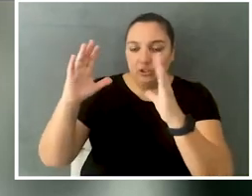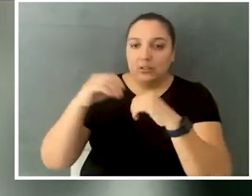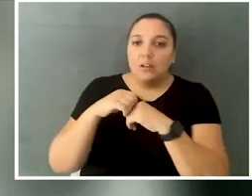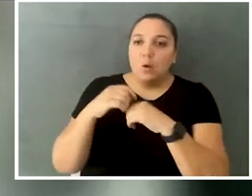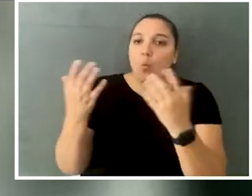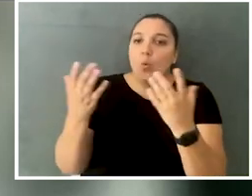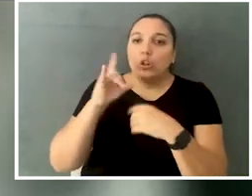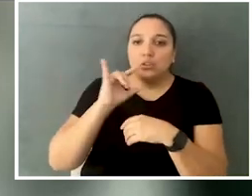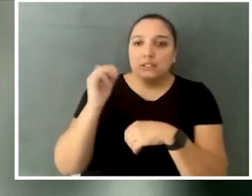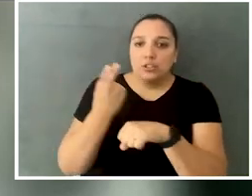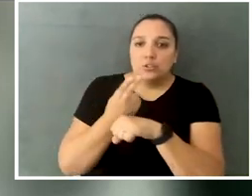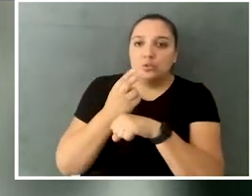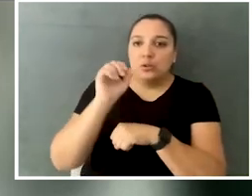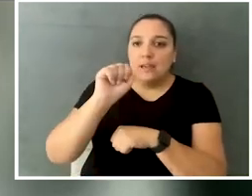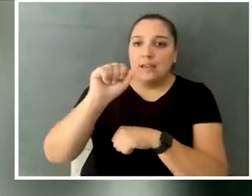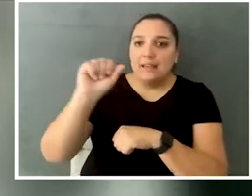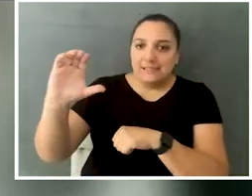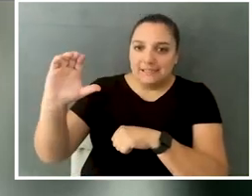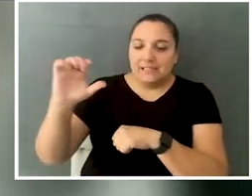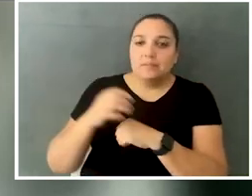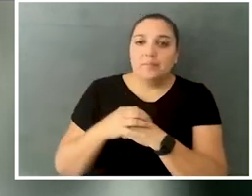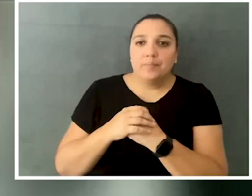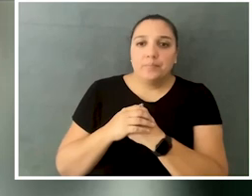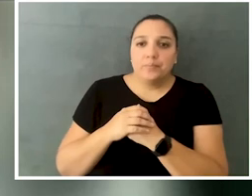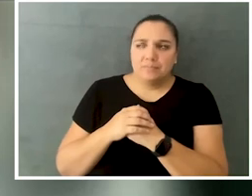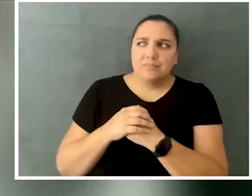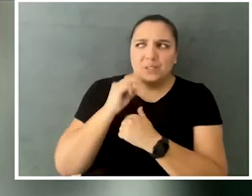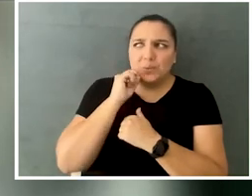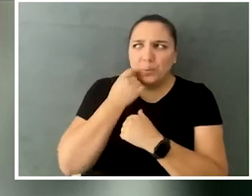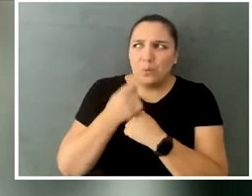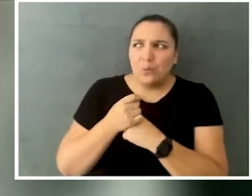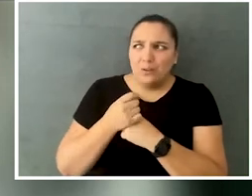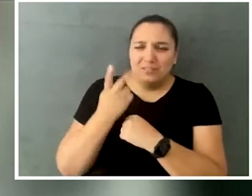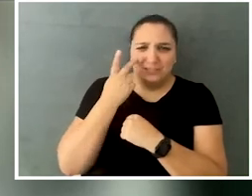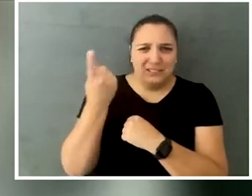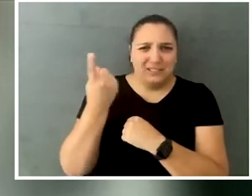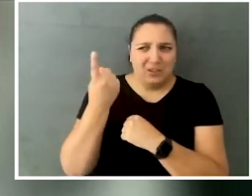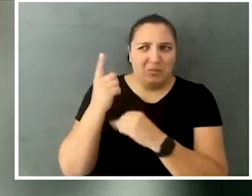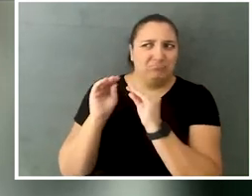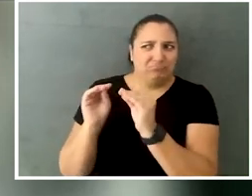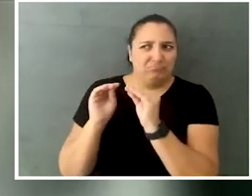about what it was like to use AAC, which was really cool to see someone advocating in that way,